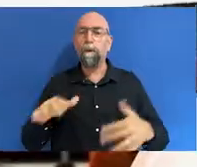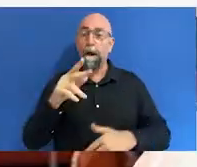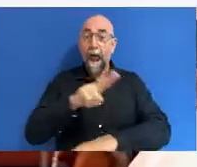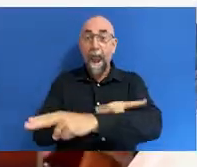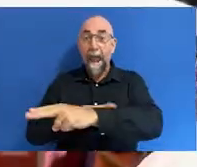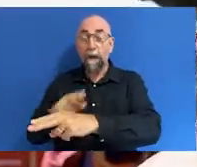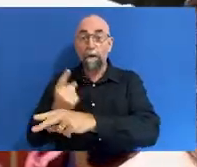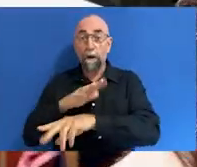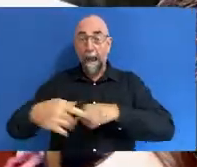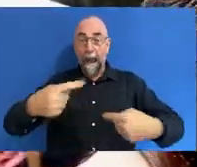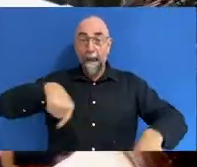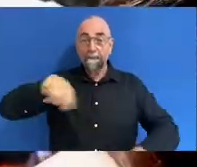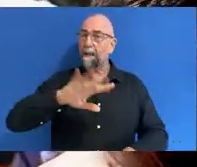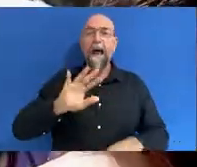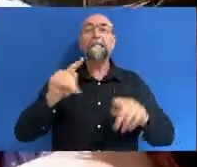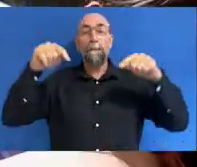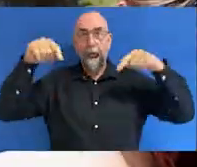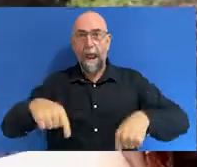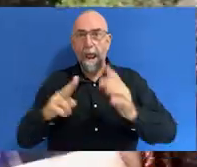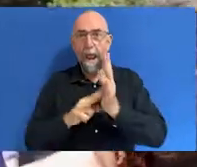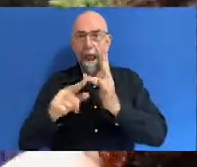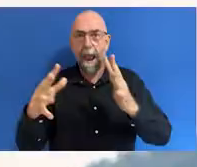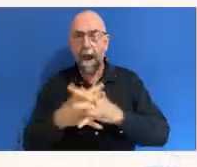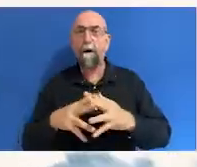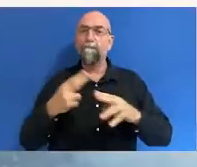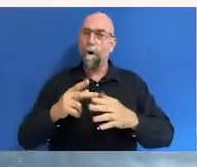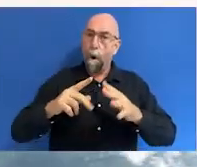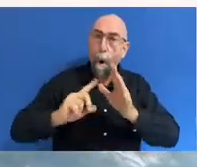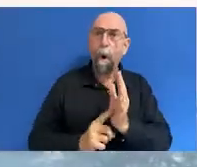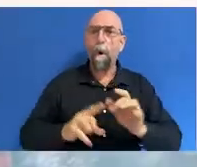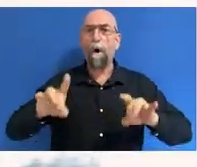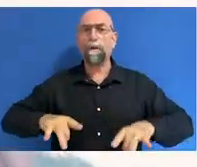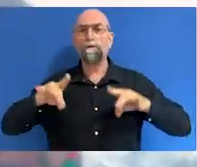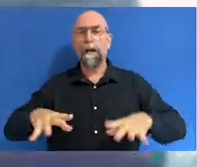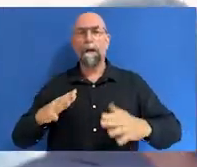or about now, it's about all Australians, all the Communities and networks, that we're a part of.